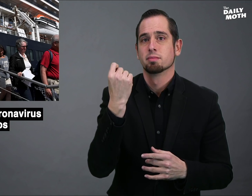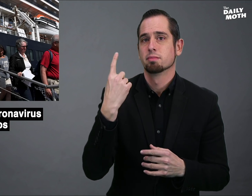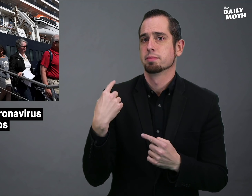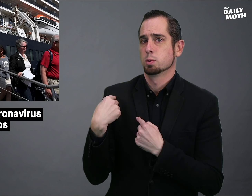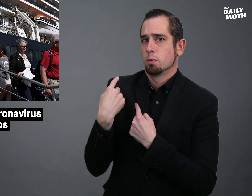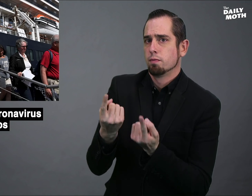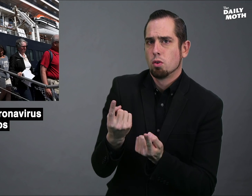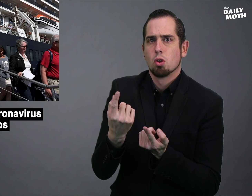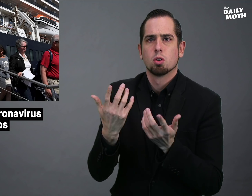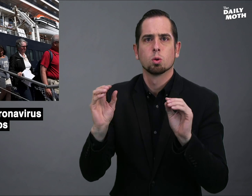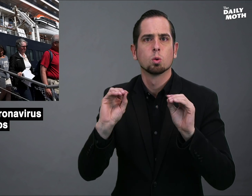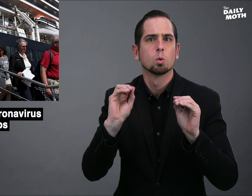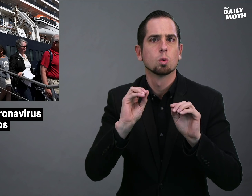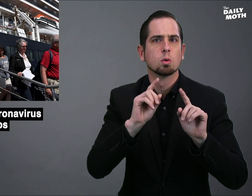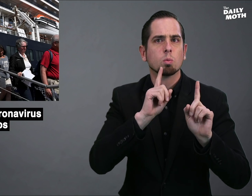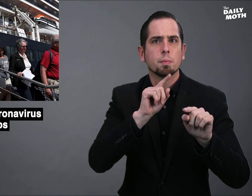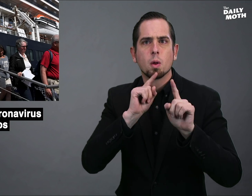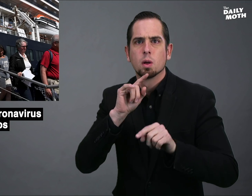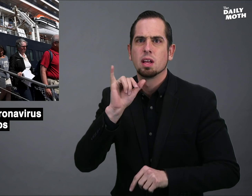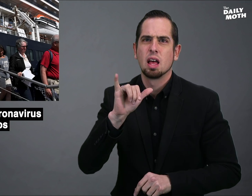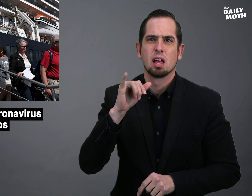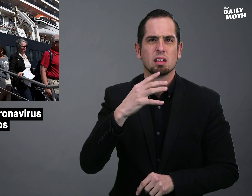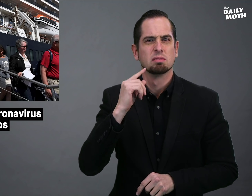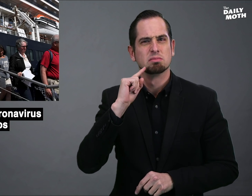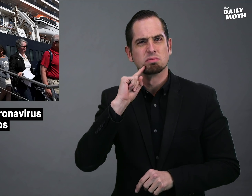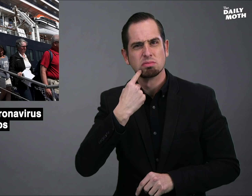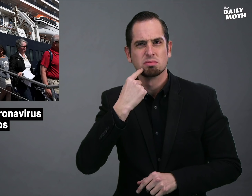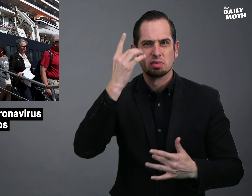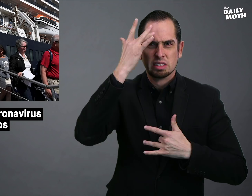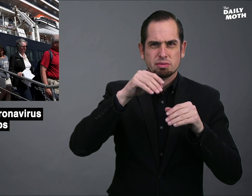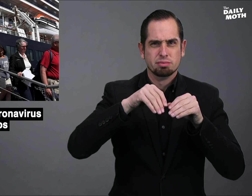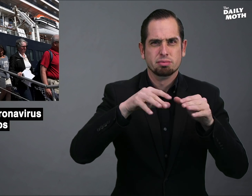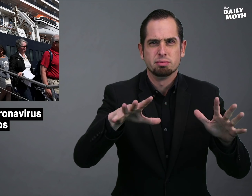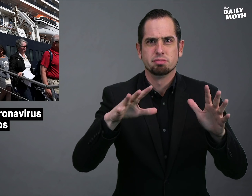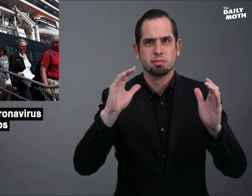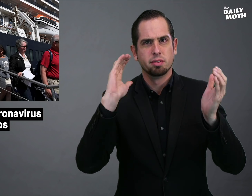but so far there are no reports of an outbreak that has affected